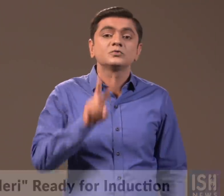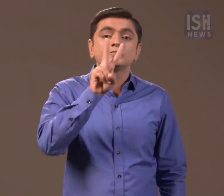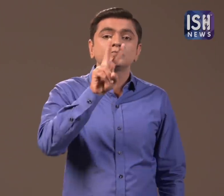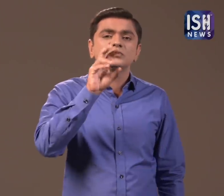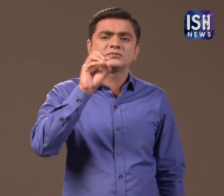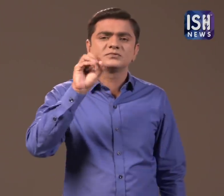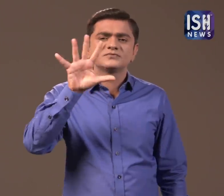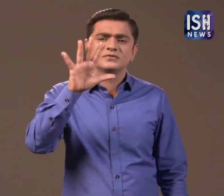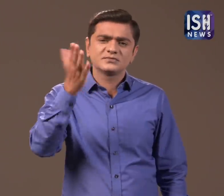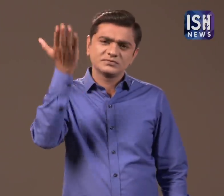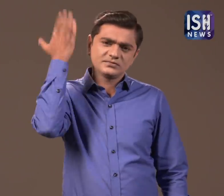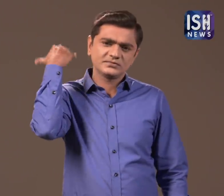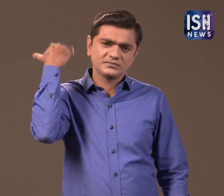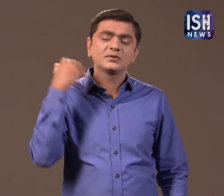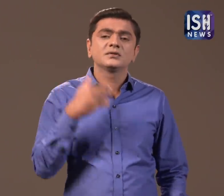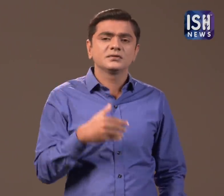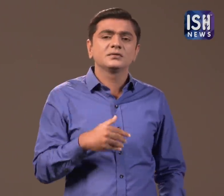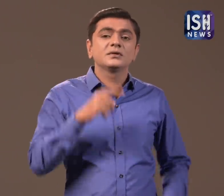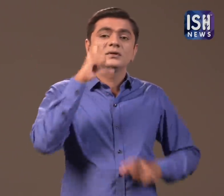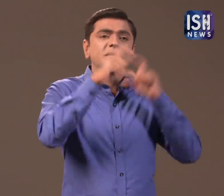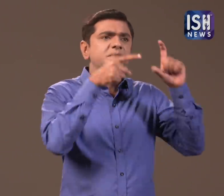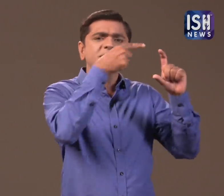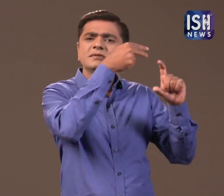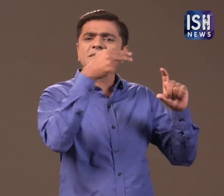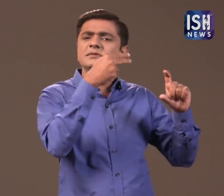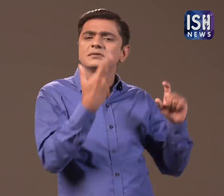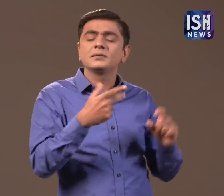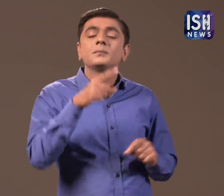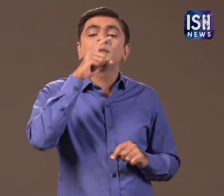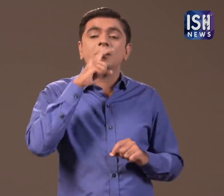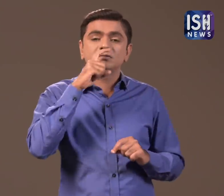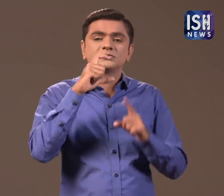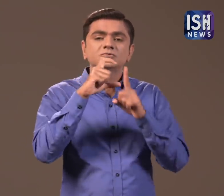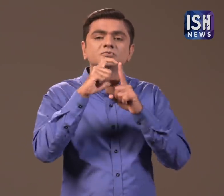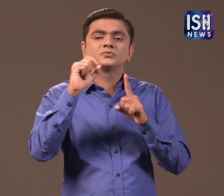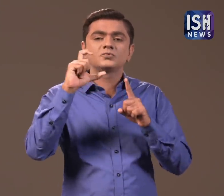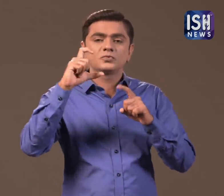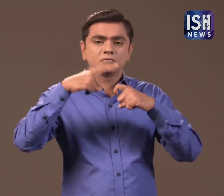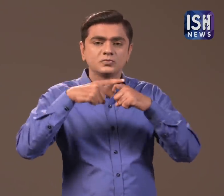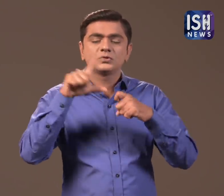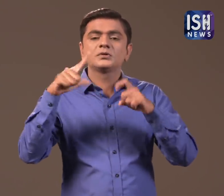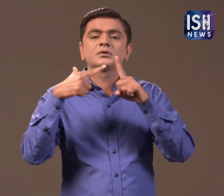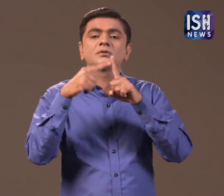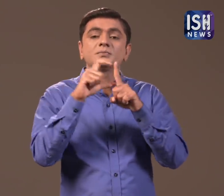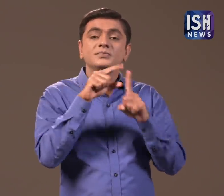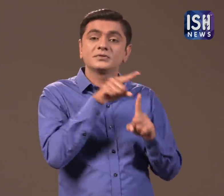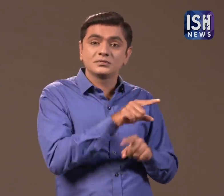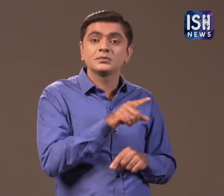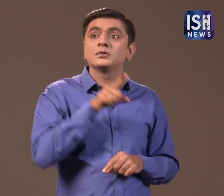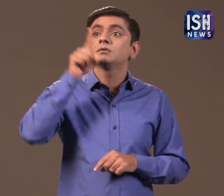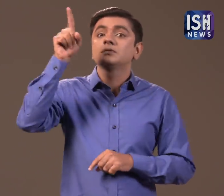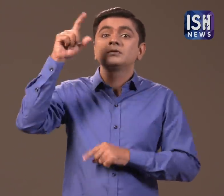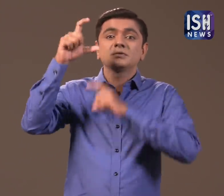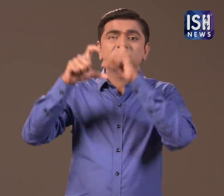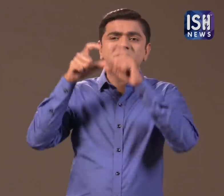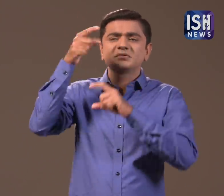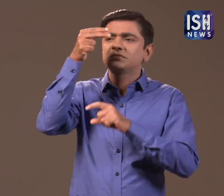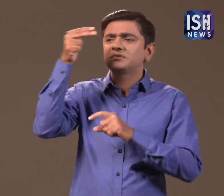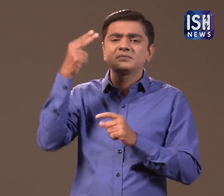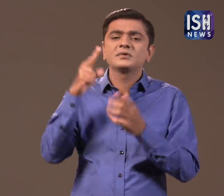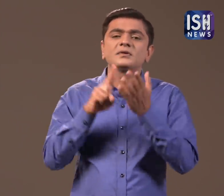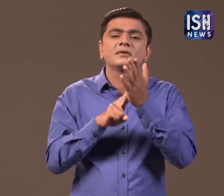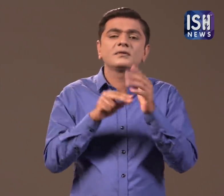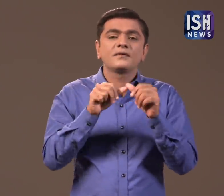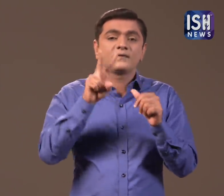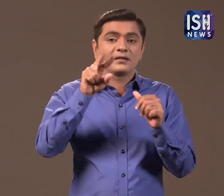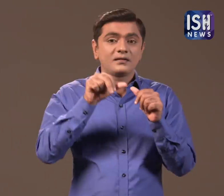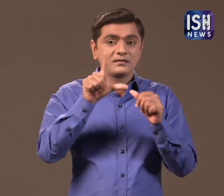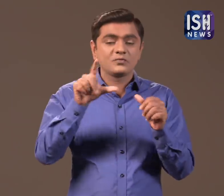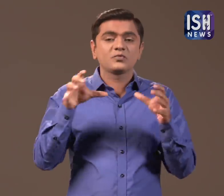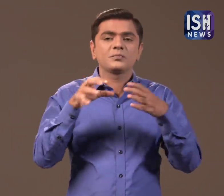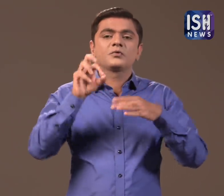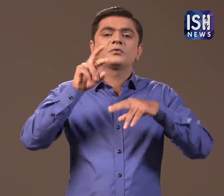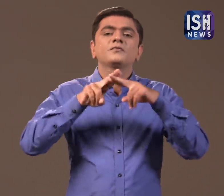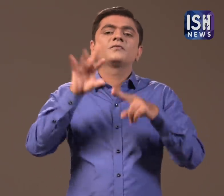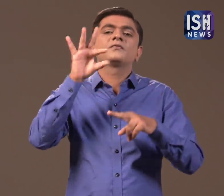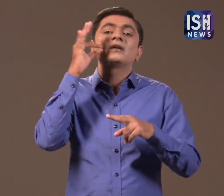In 2005 the Mazagon Dock Limited (MDL) and the Naval Group of France,